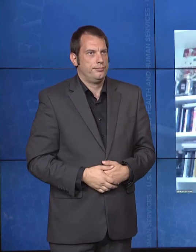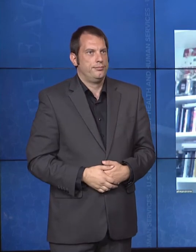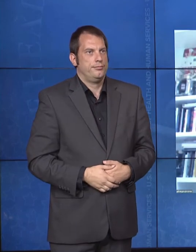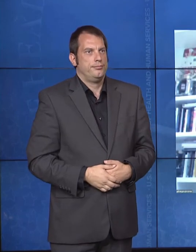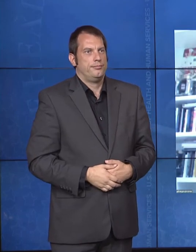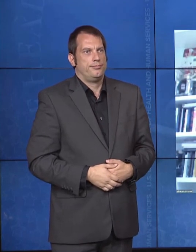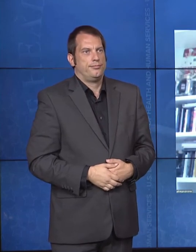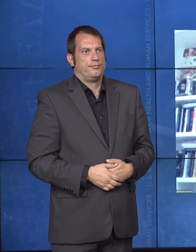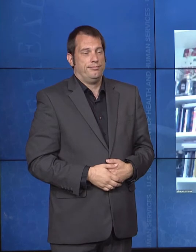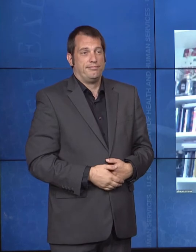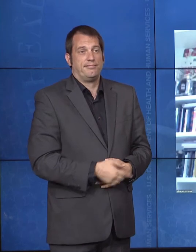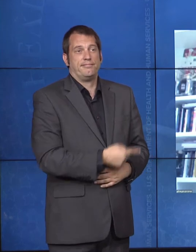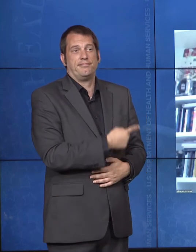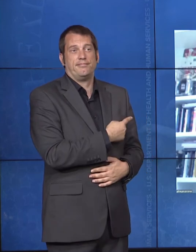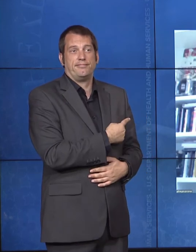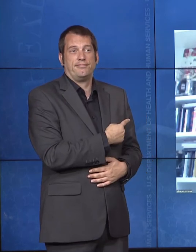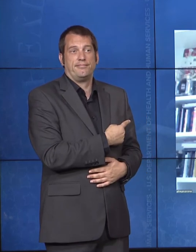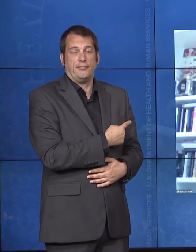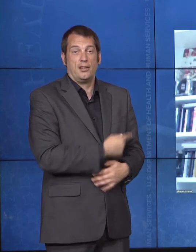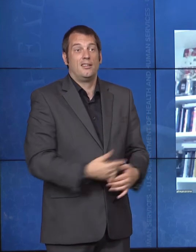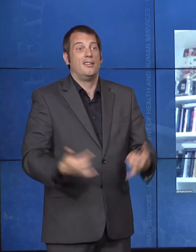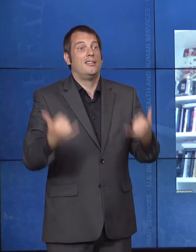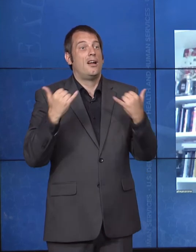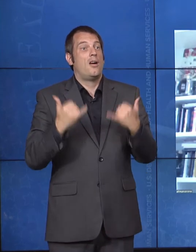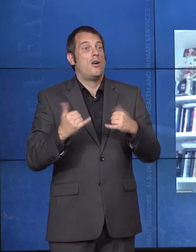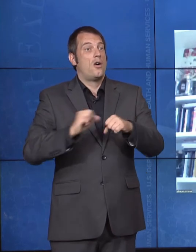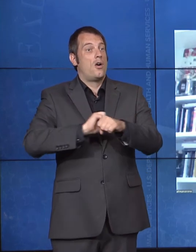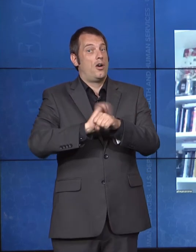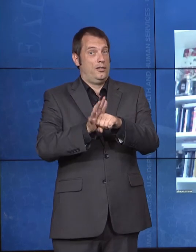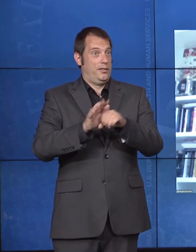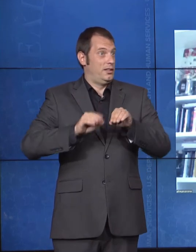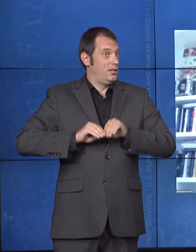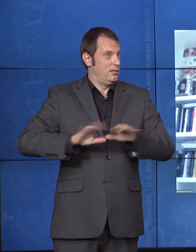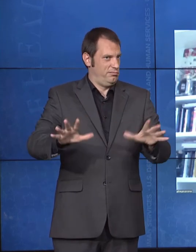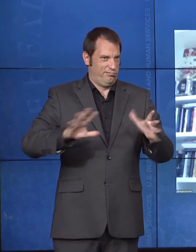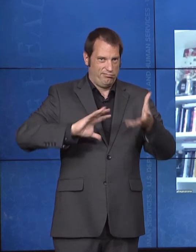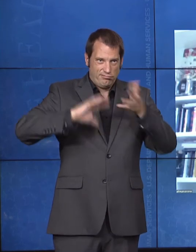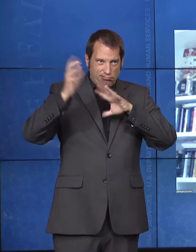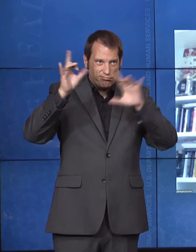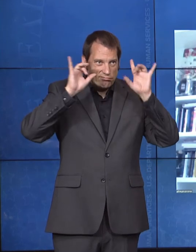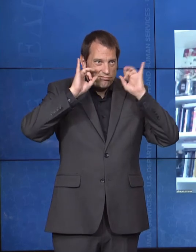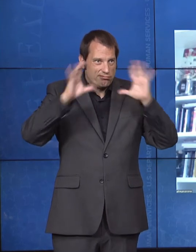never before. How are we going to treat the most vulnerable among us? And when it comes